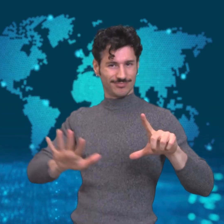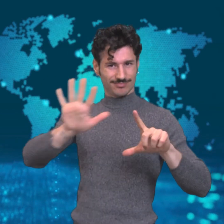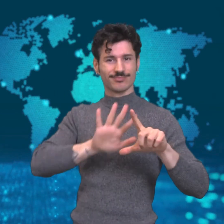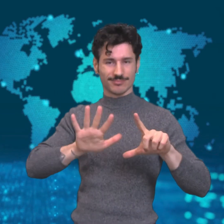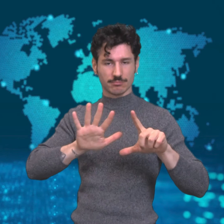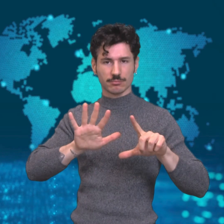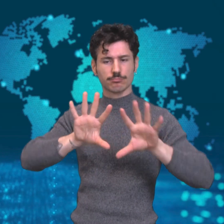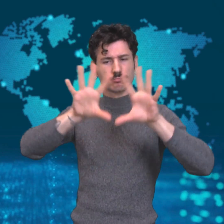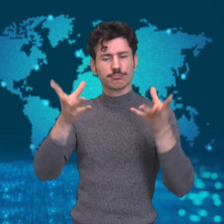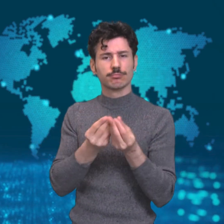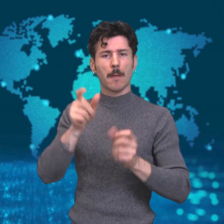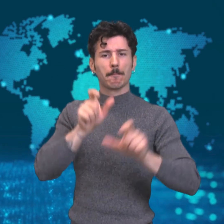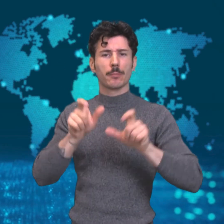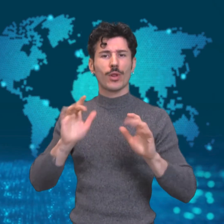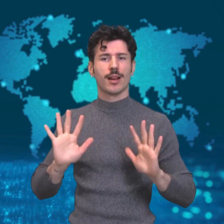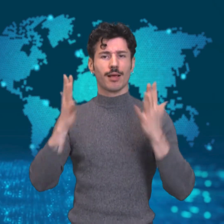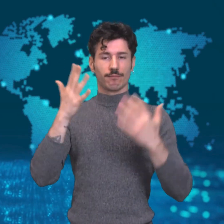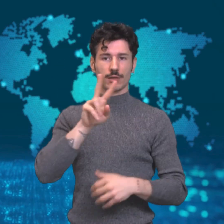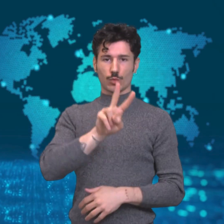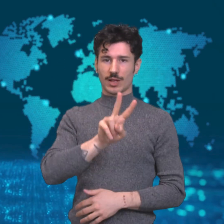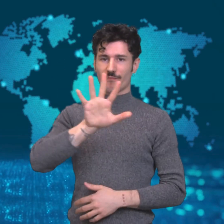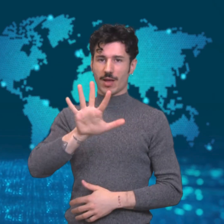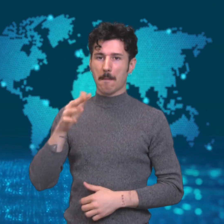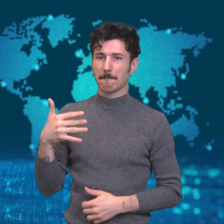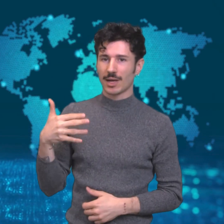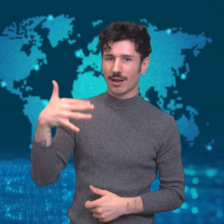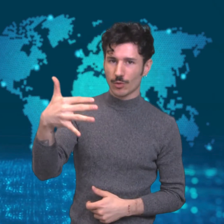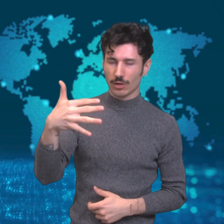North Korea has a population of some 25